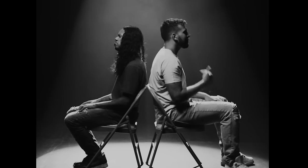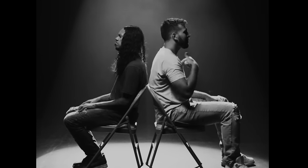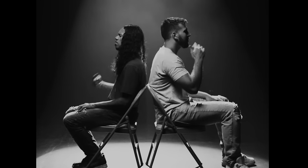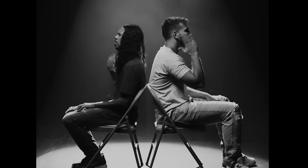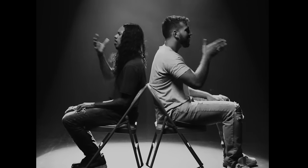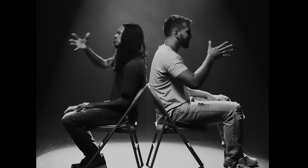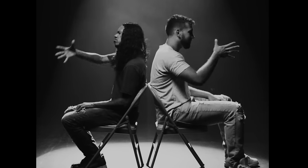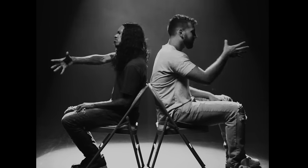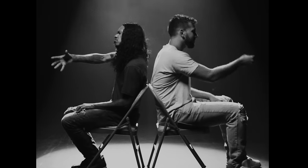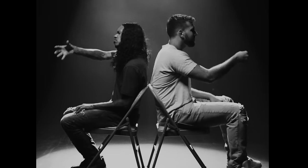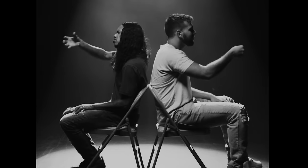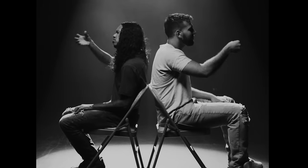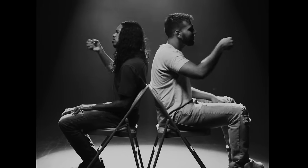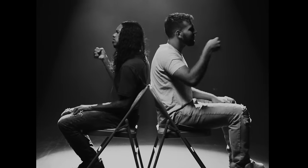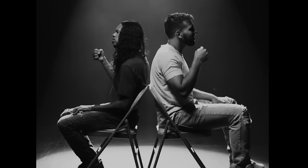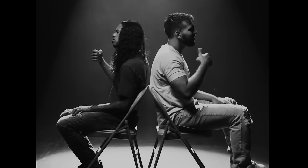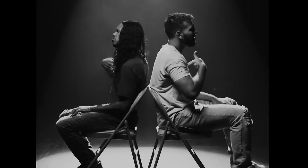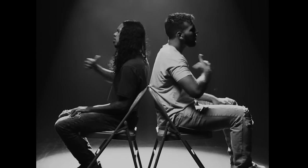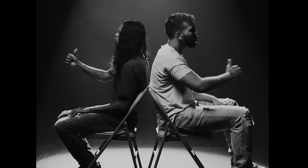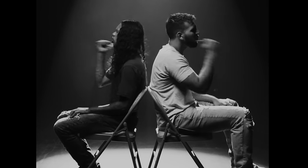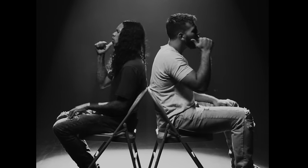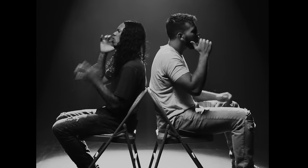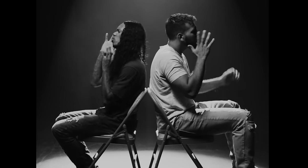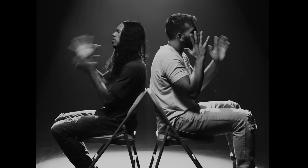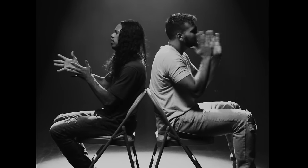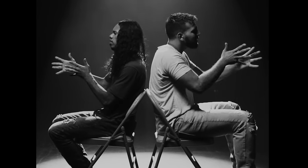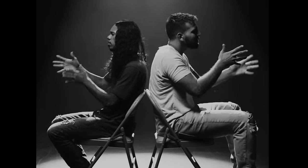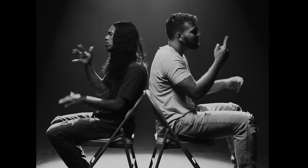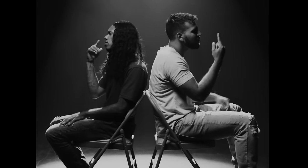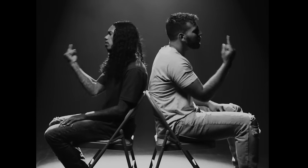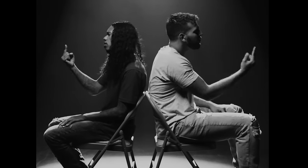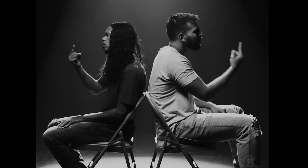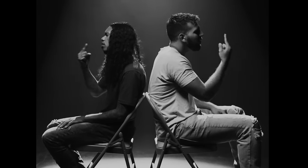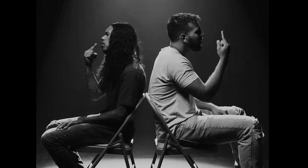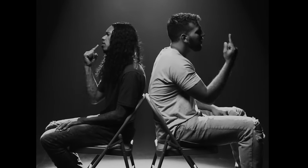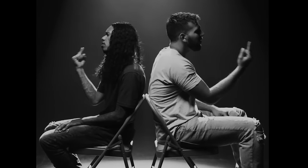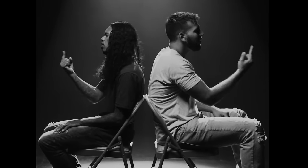I WILL PUT YOU BACK TOGETHER I WON’T LET YOU DOWN